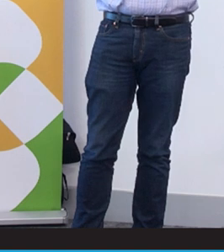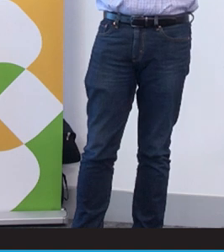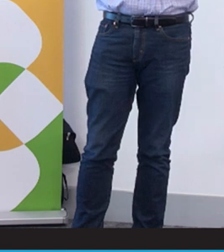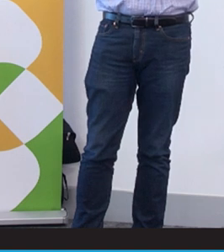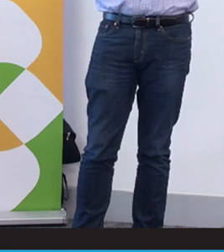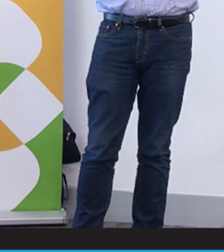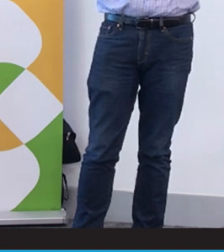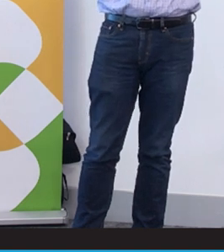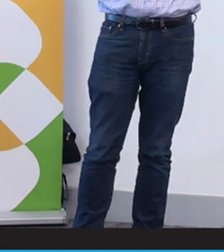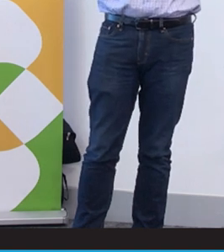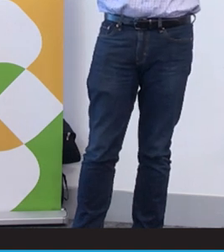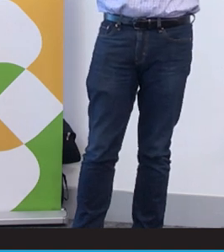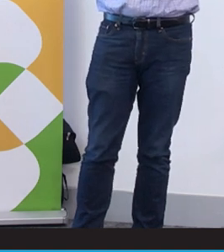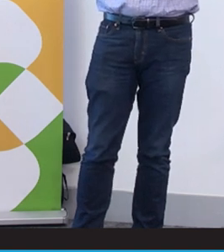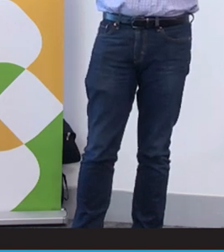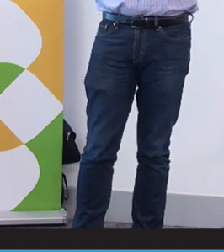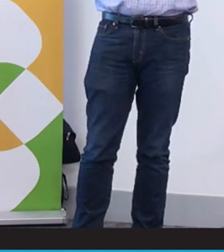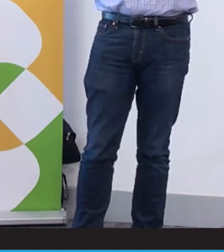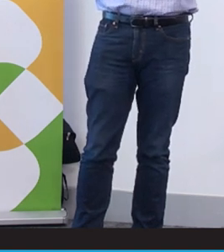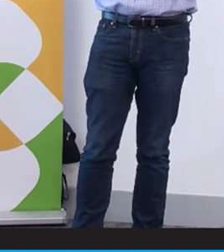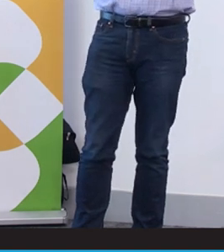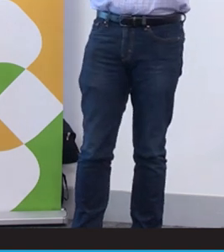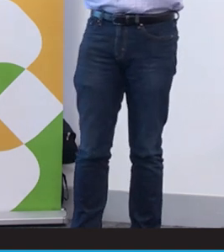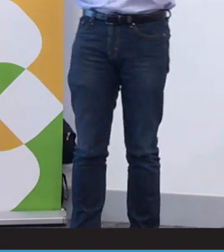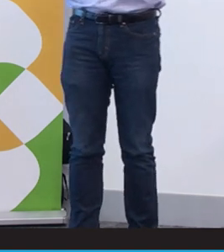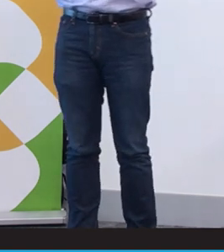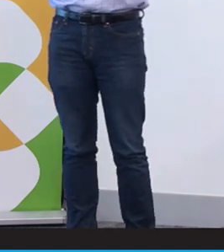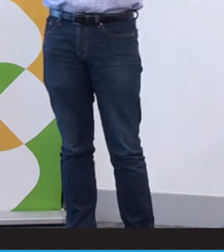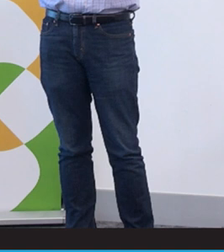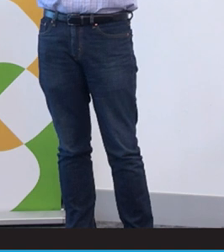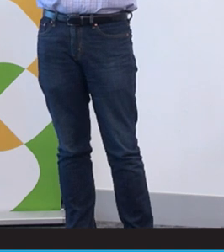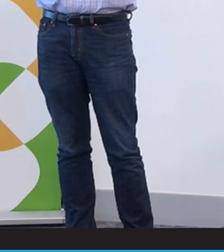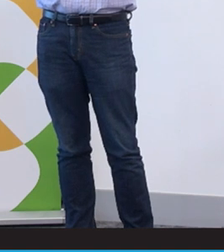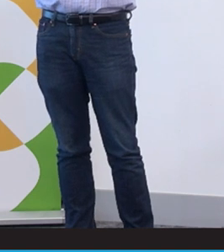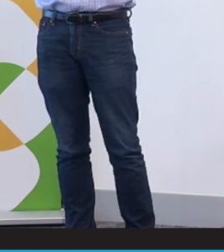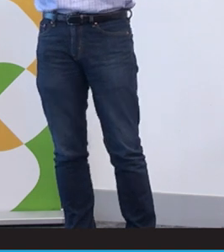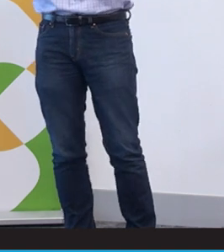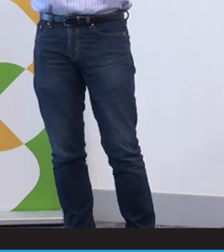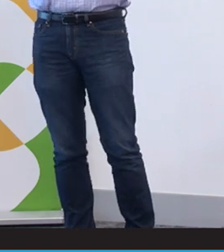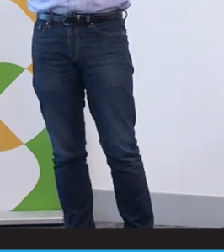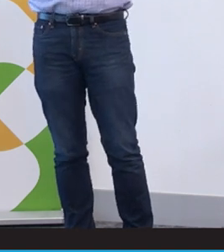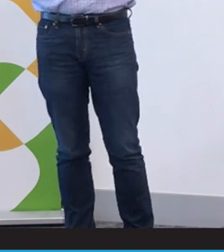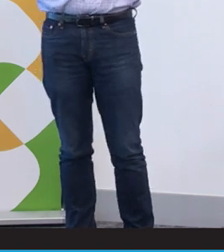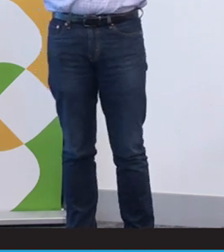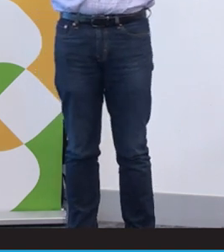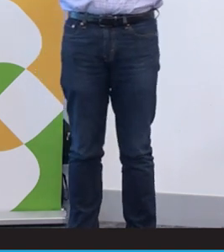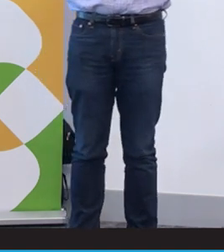And in my mind I thought, WTF what, what, what, what are you saying to parents? Are they failures